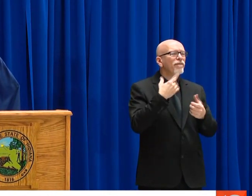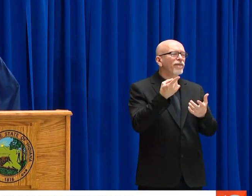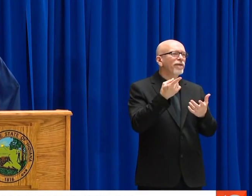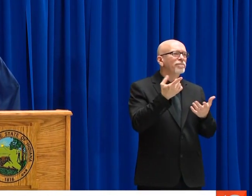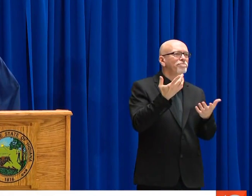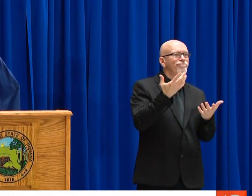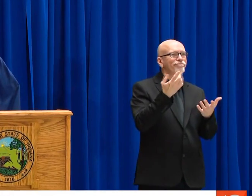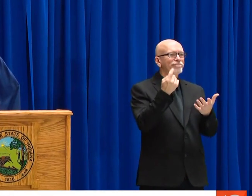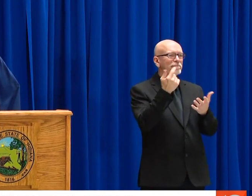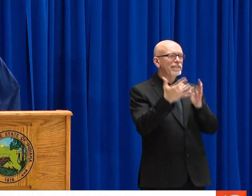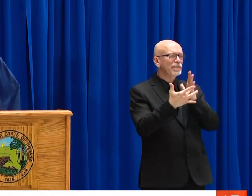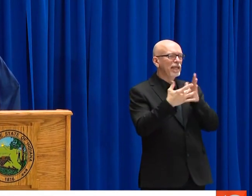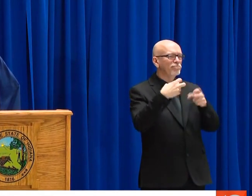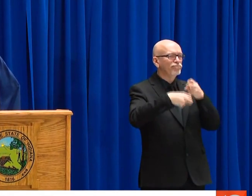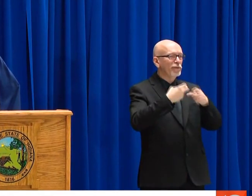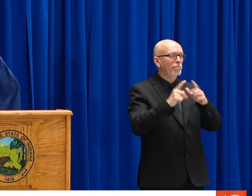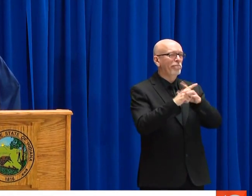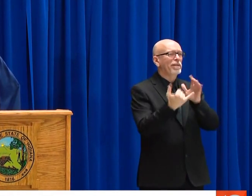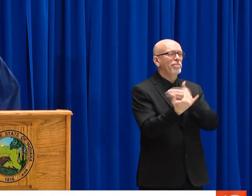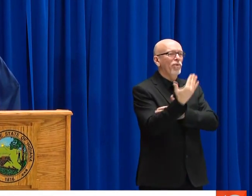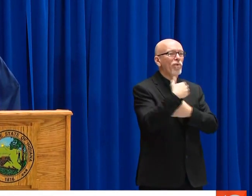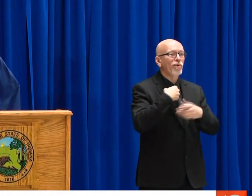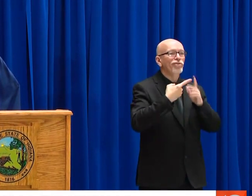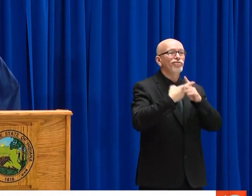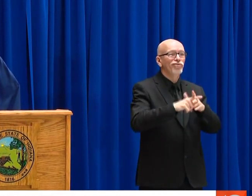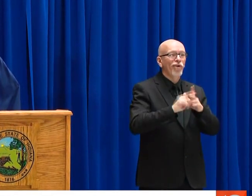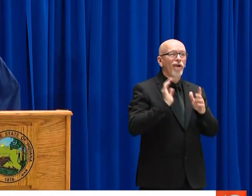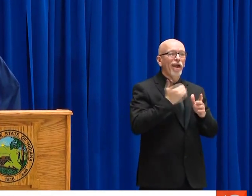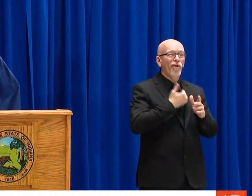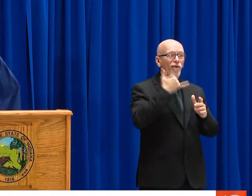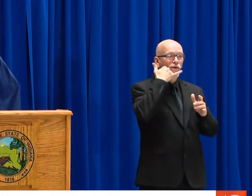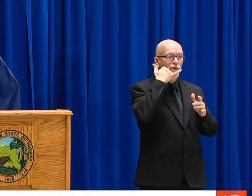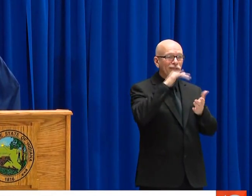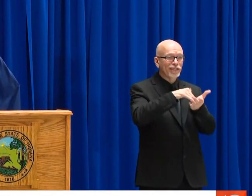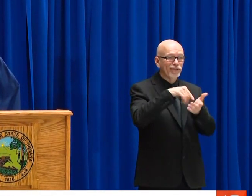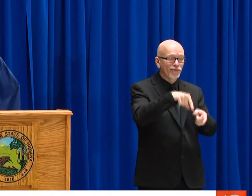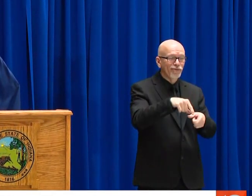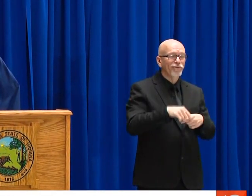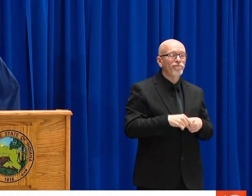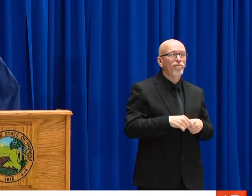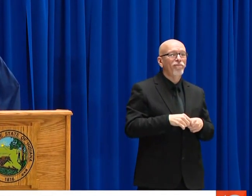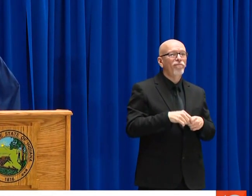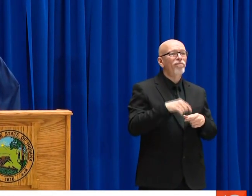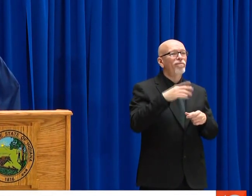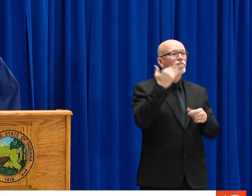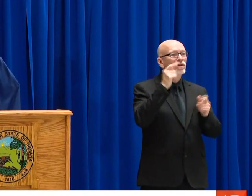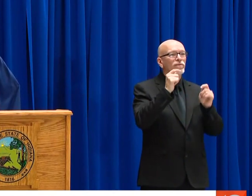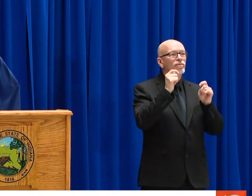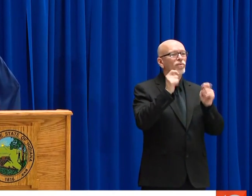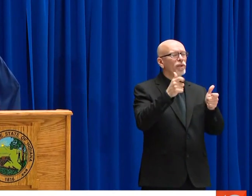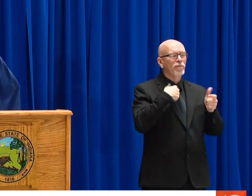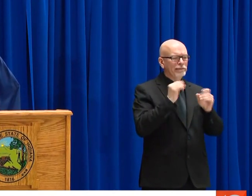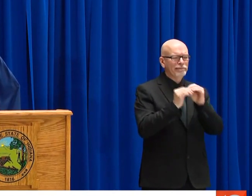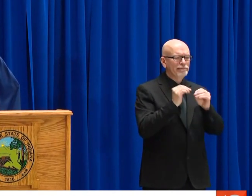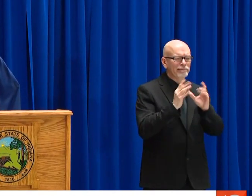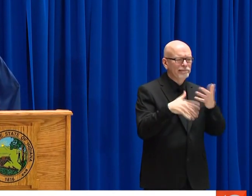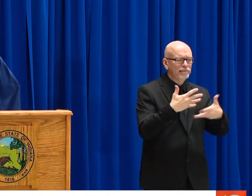FROM HOOSIERS CONCERNING WHAT ARE ESSENTIAL BUSINESSES IN THE STATE. IF FULL TRANSPARENCY THERE WAS A